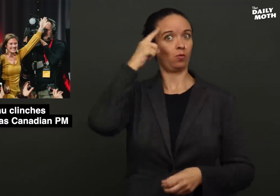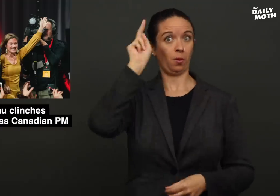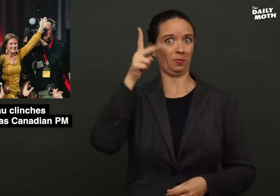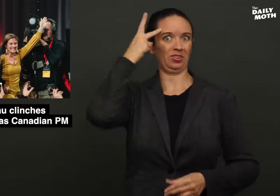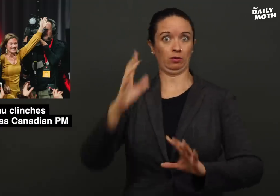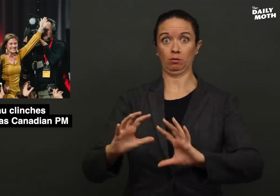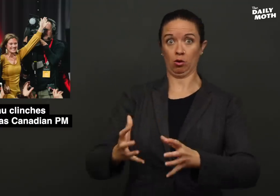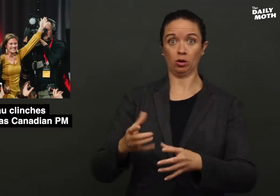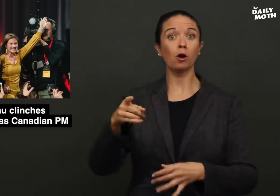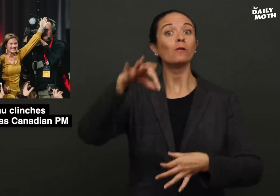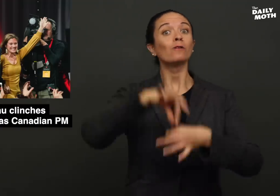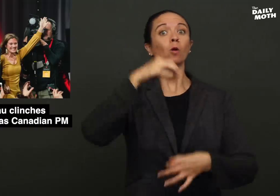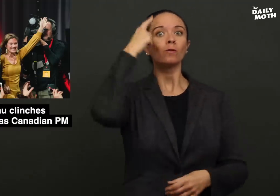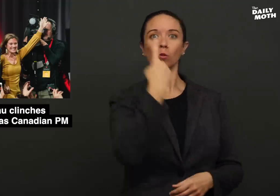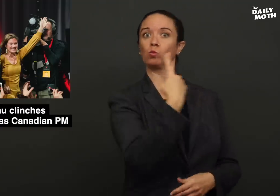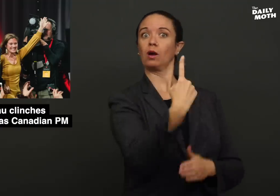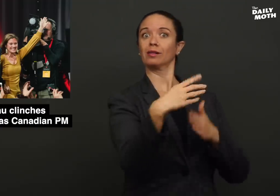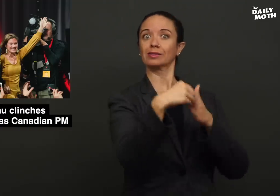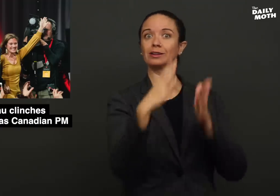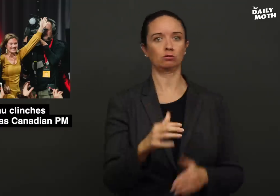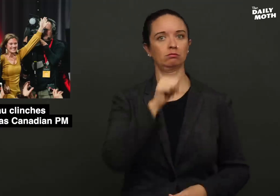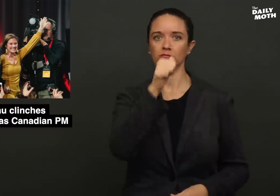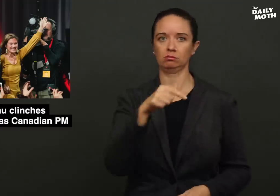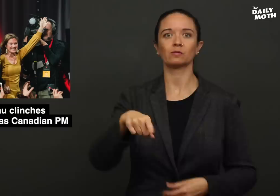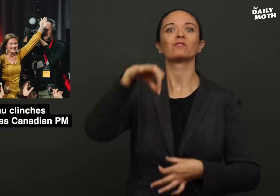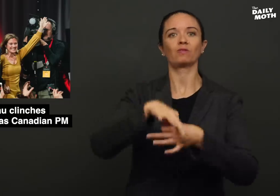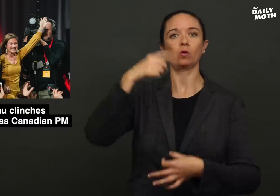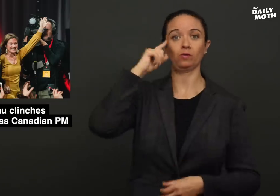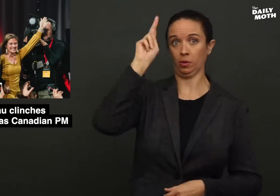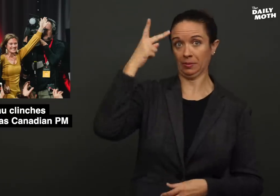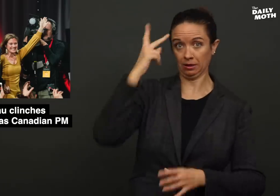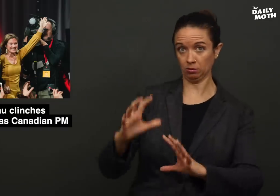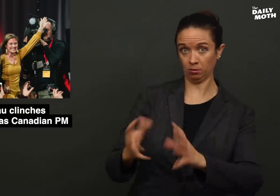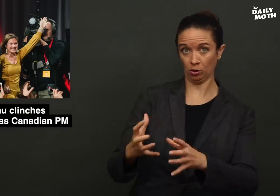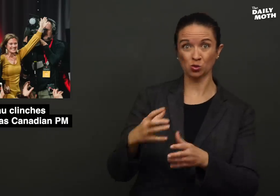for the party rather than for a certain leader.